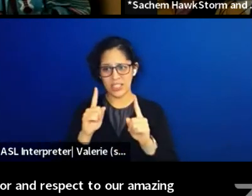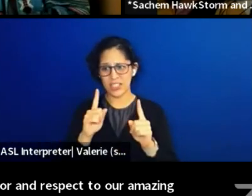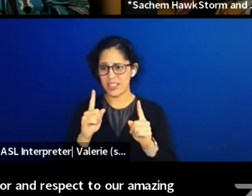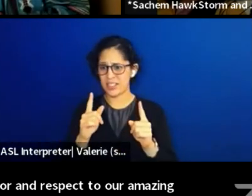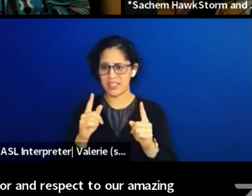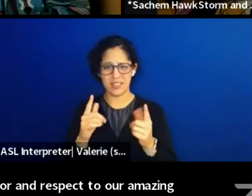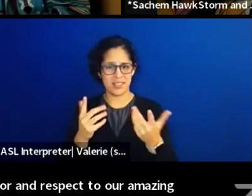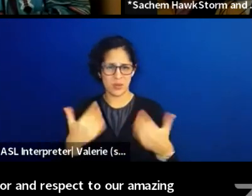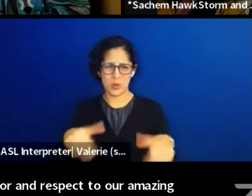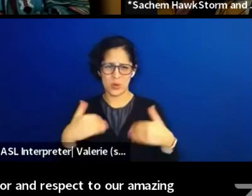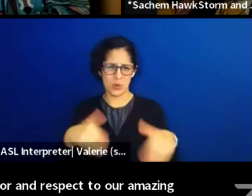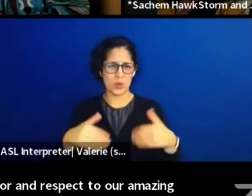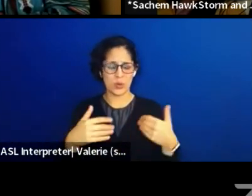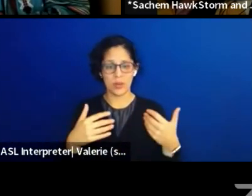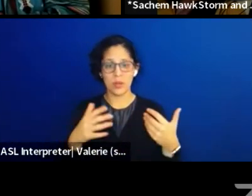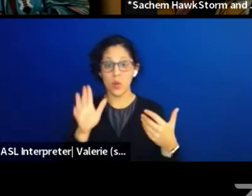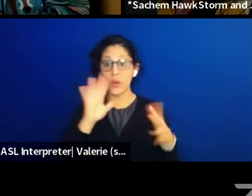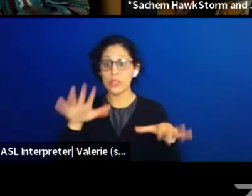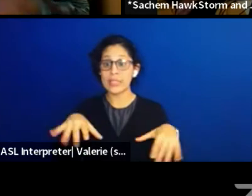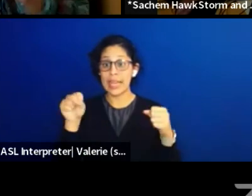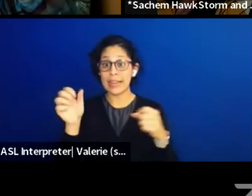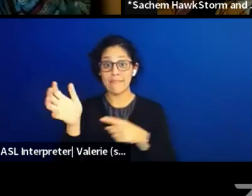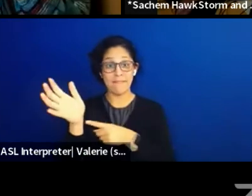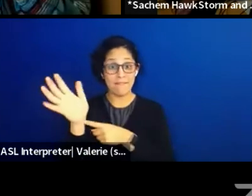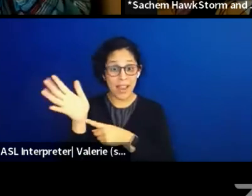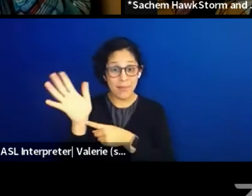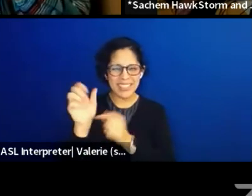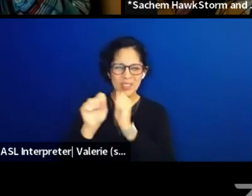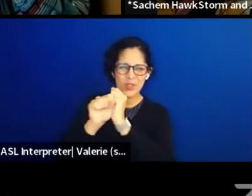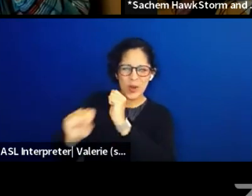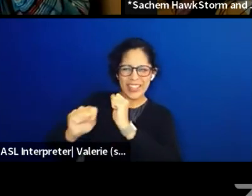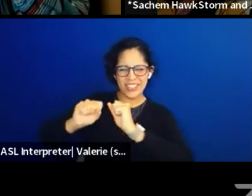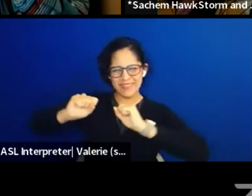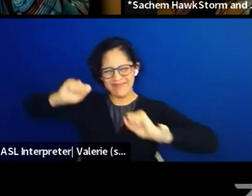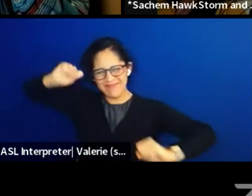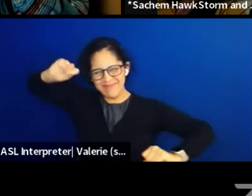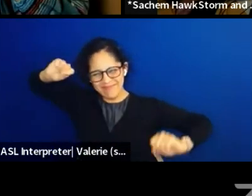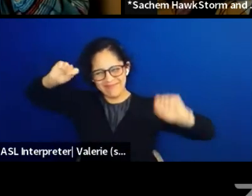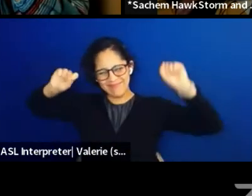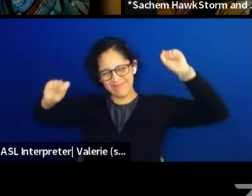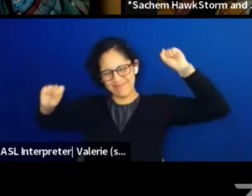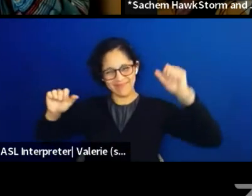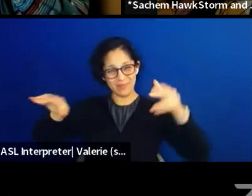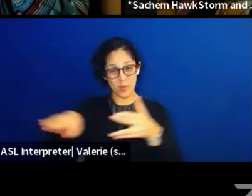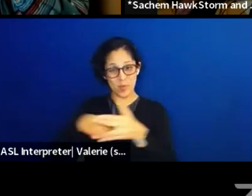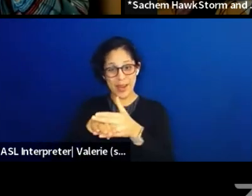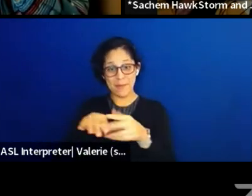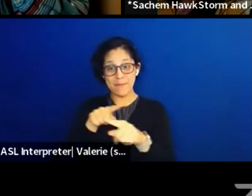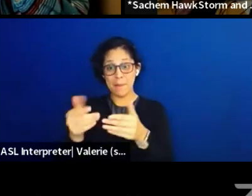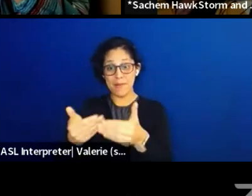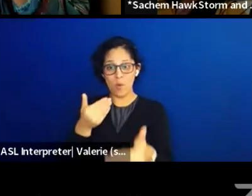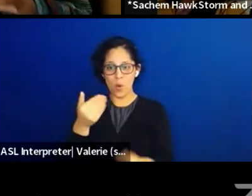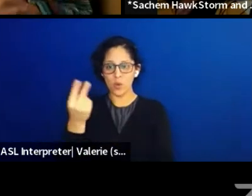We're gonna take a five minute stretch break, but before we do, I just wanna give you two quick logistical things.